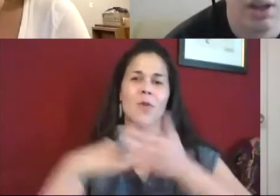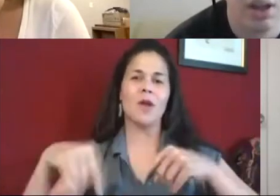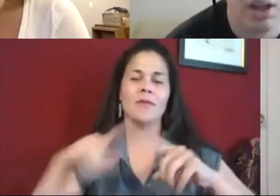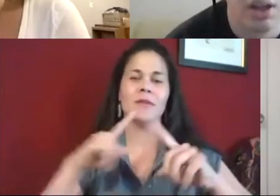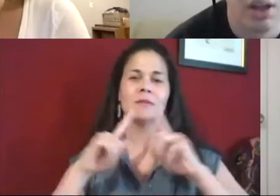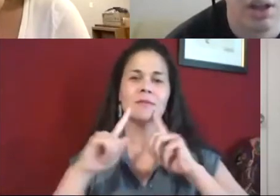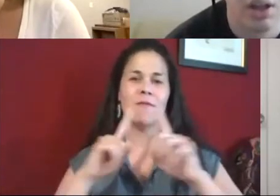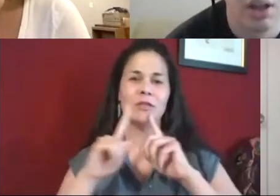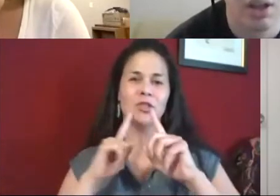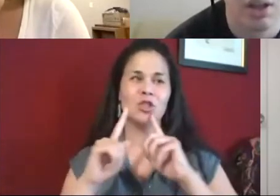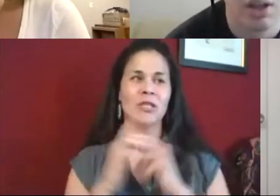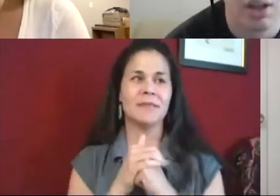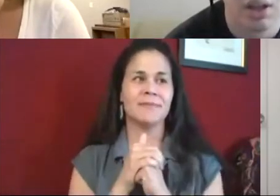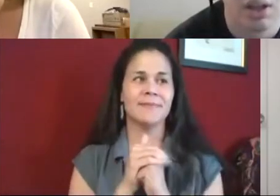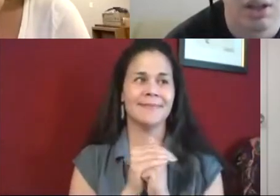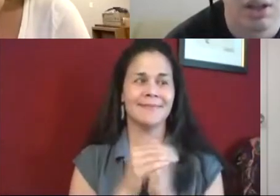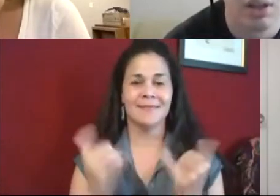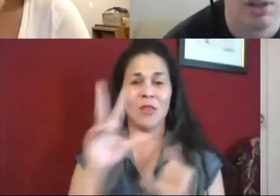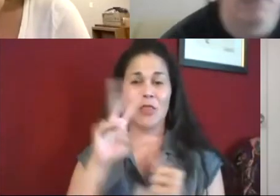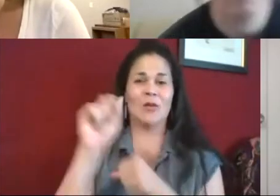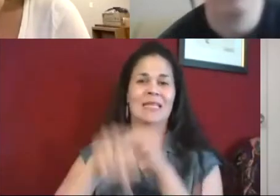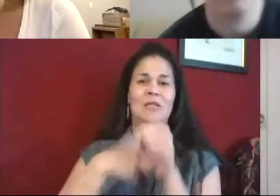I just want to thank you all for inviting me to be a part of this